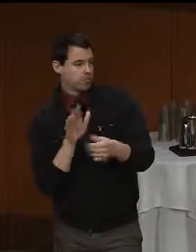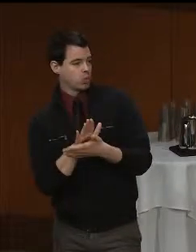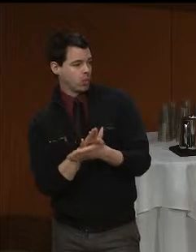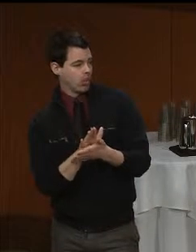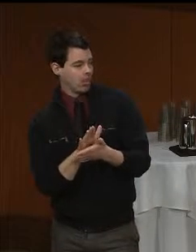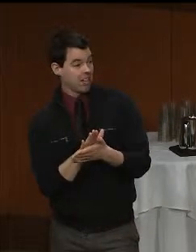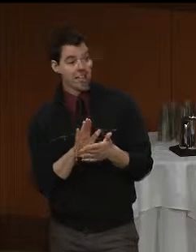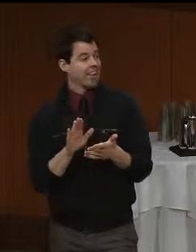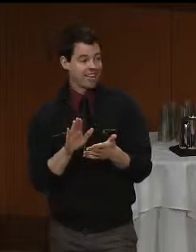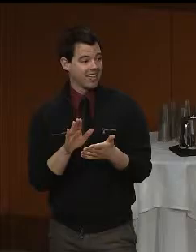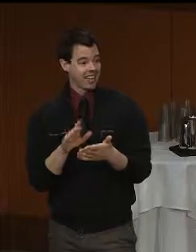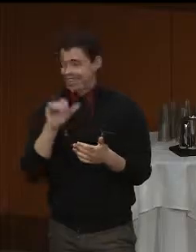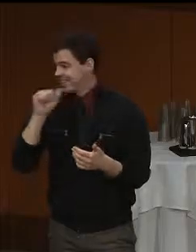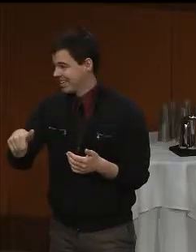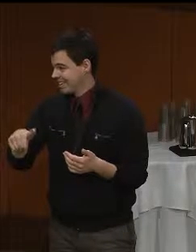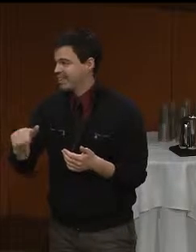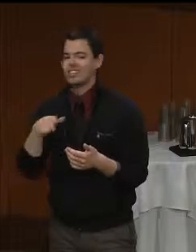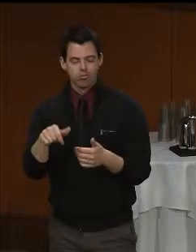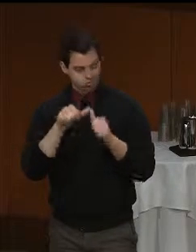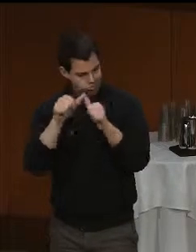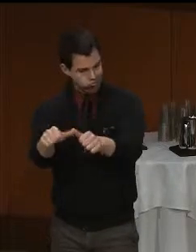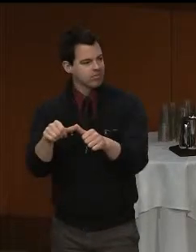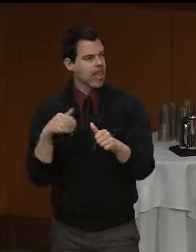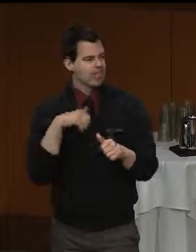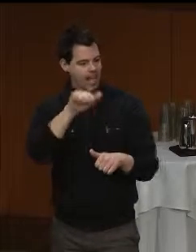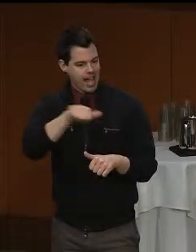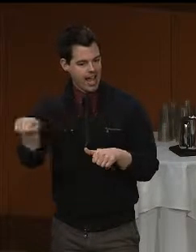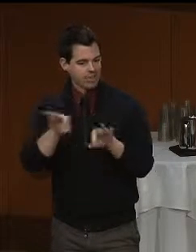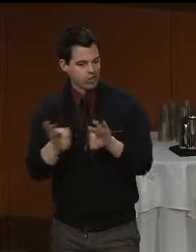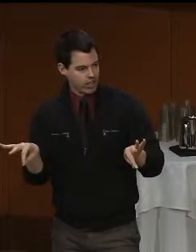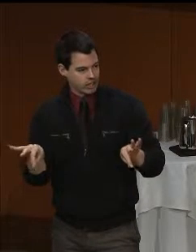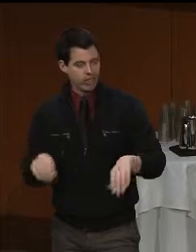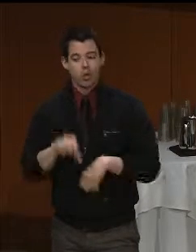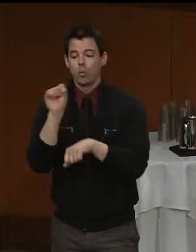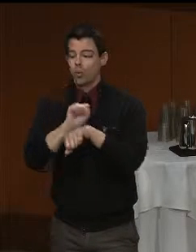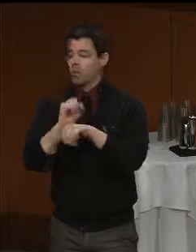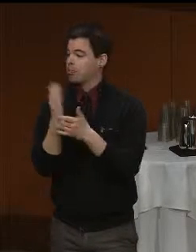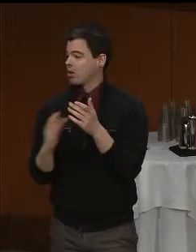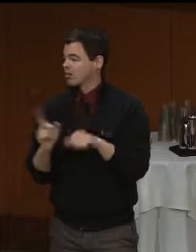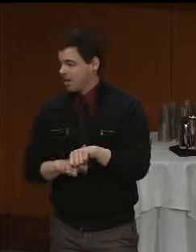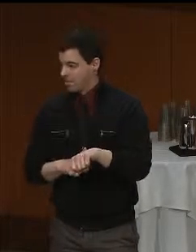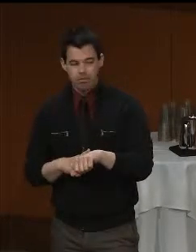Today, she has her Associate's degree, she works part time and is an abstract painter.